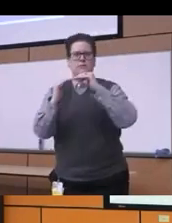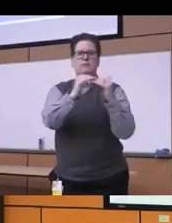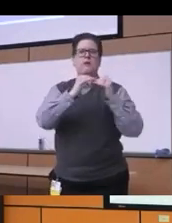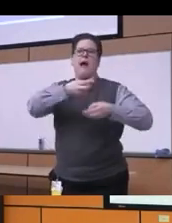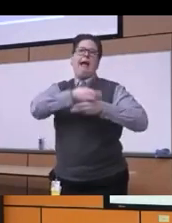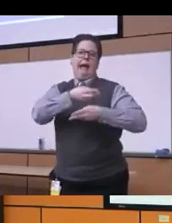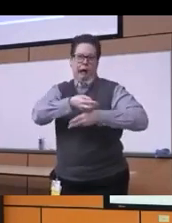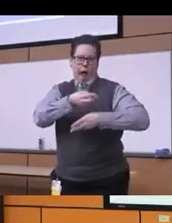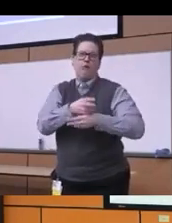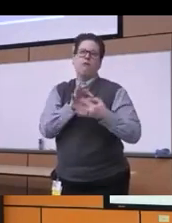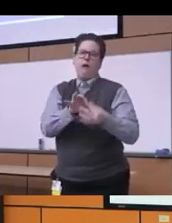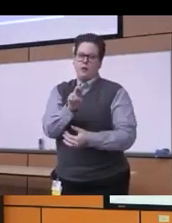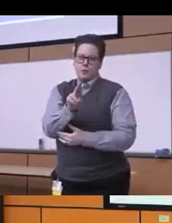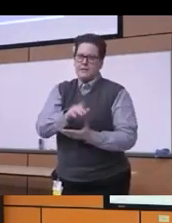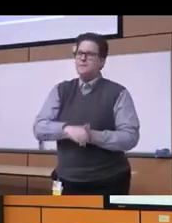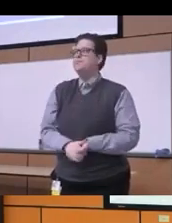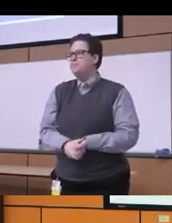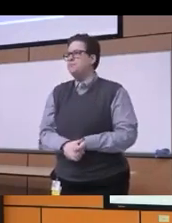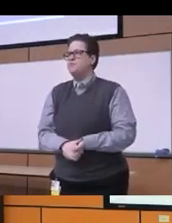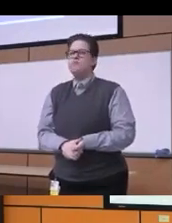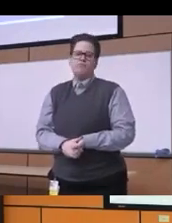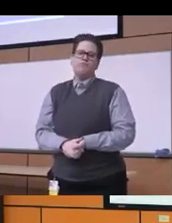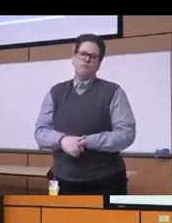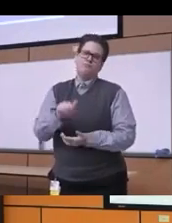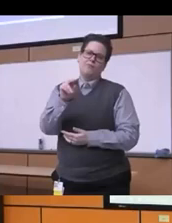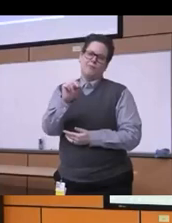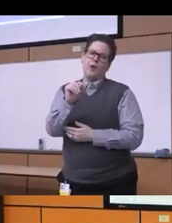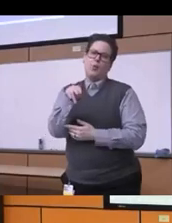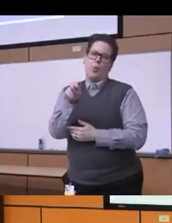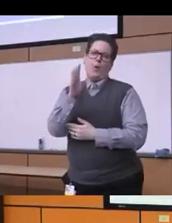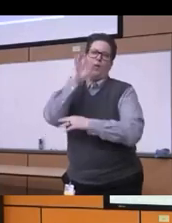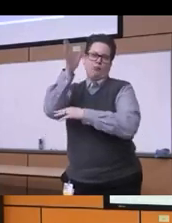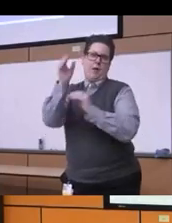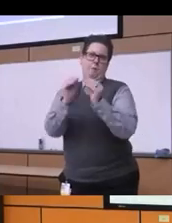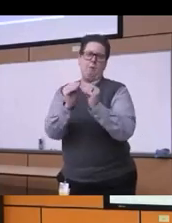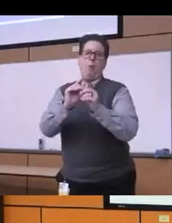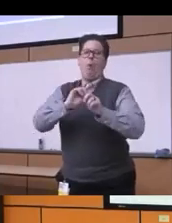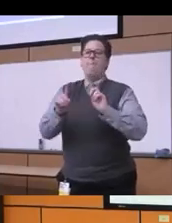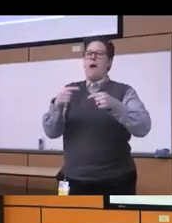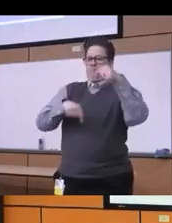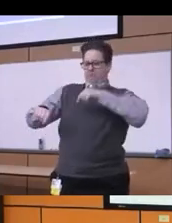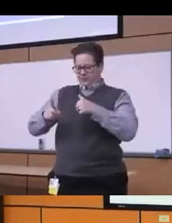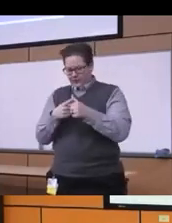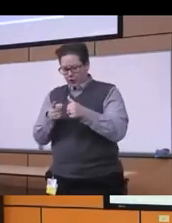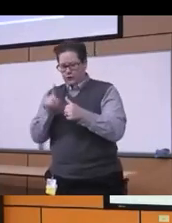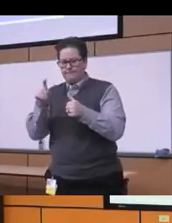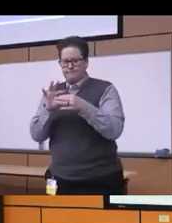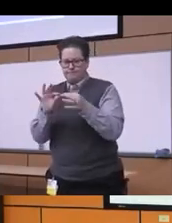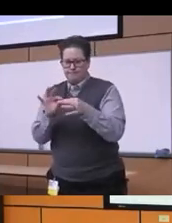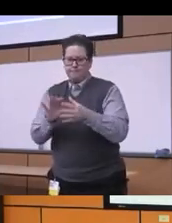will hear more about this directly from Antoine I just want to say that uh that's the way he has